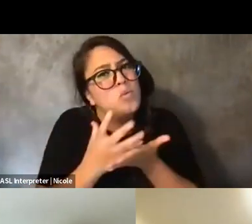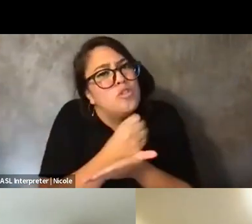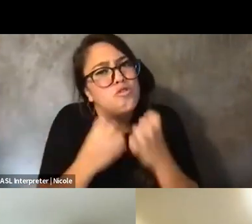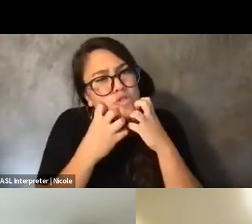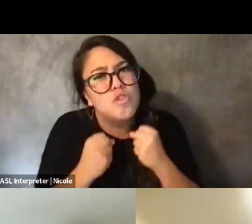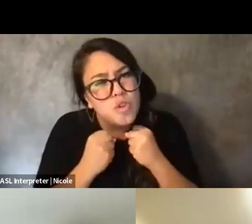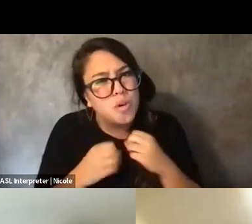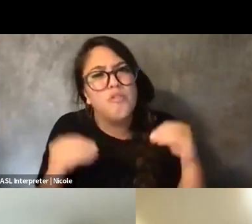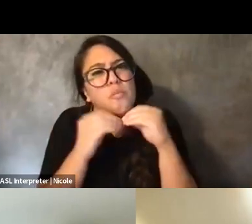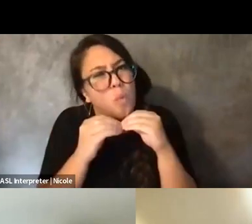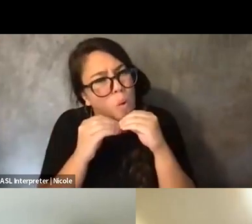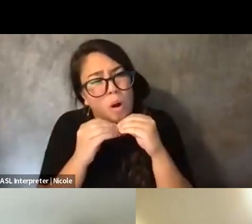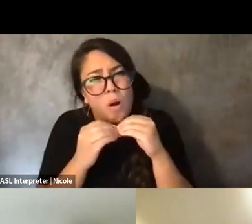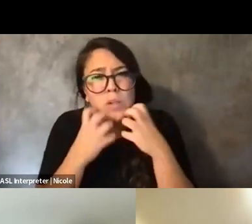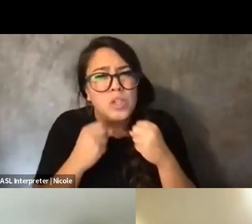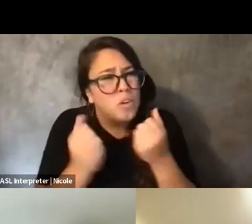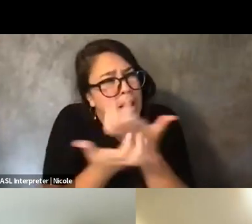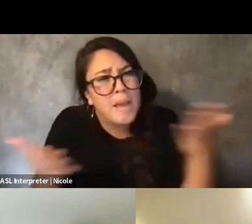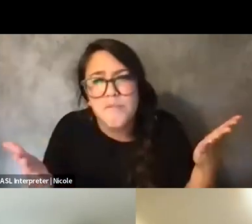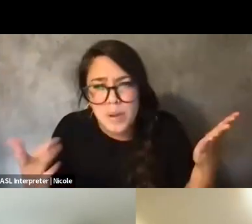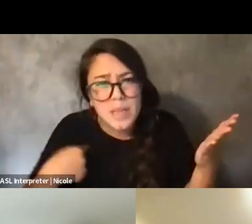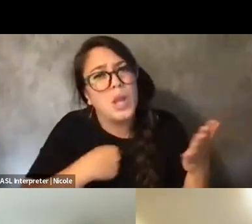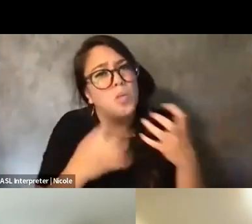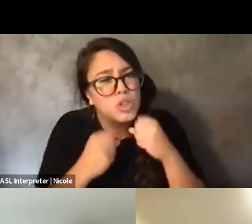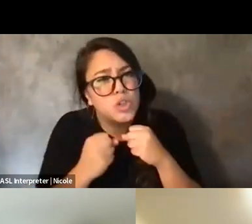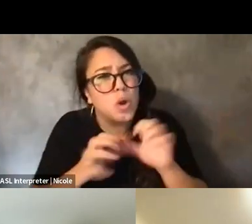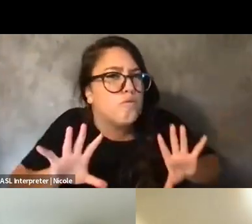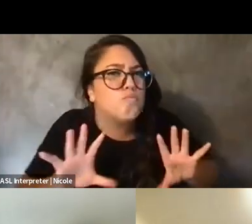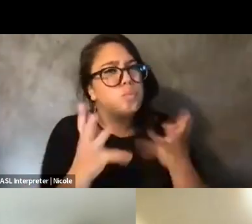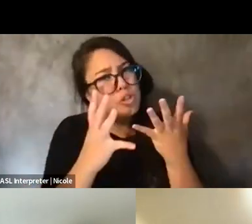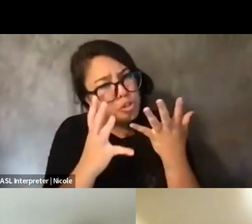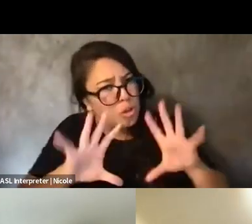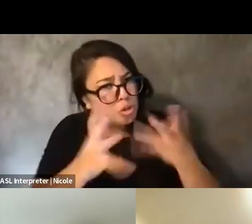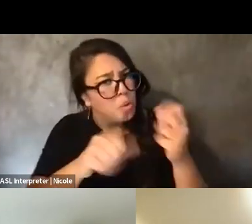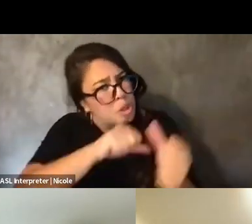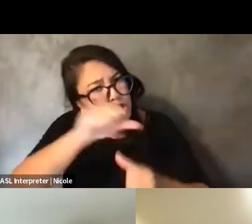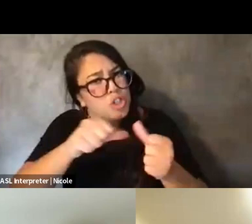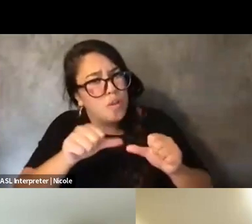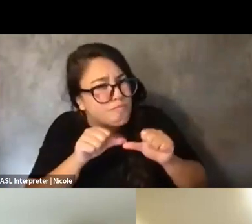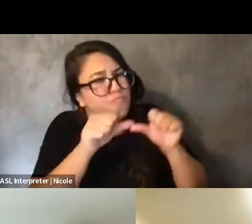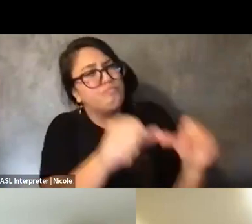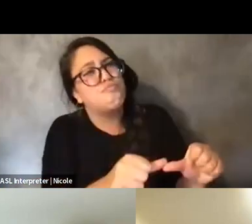We deserve to, like, push our people further in ways that make sense in order to get to liberation.